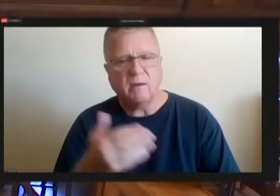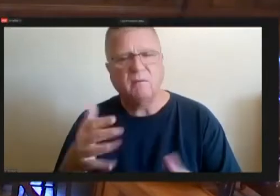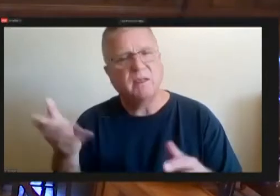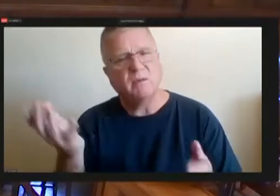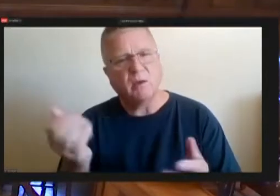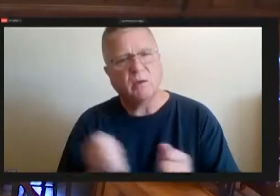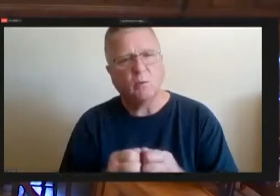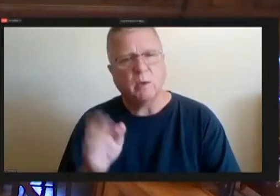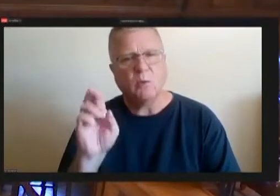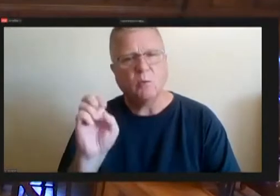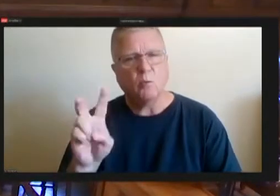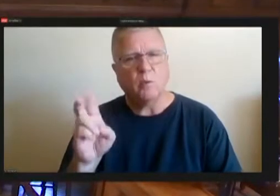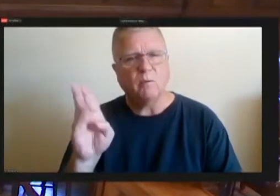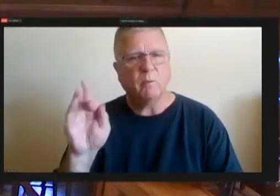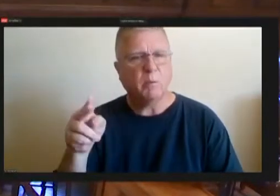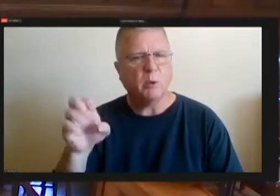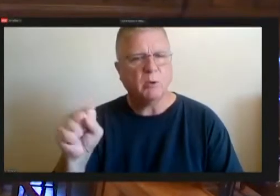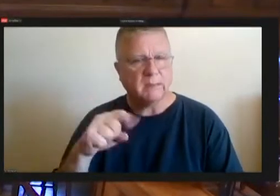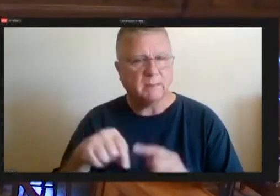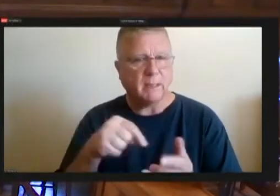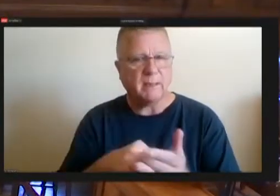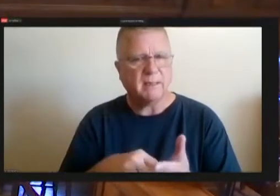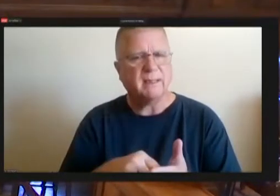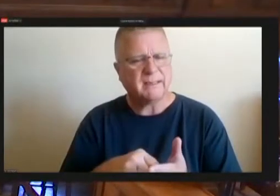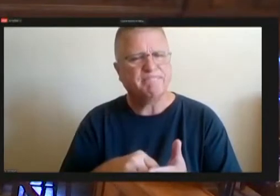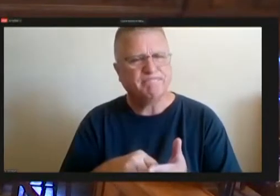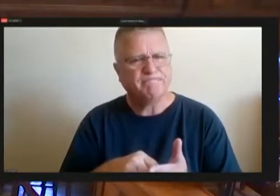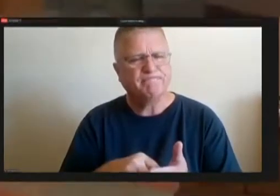And while I am.